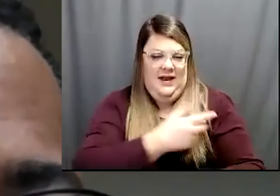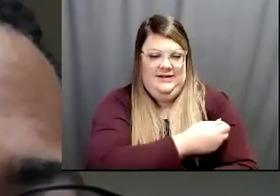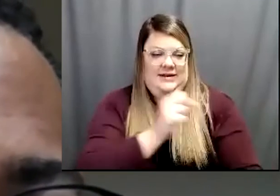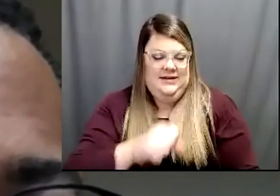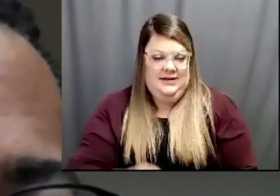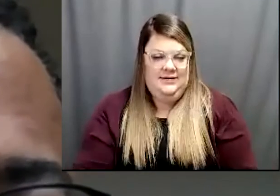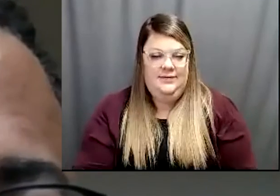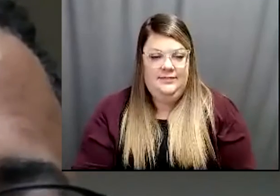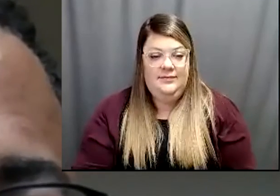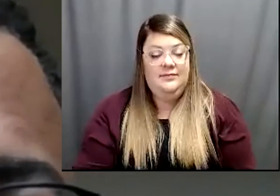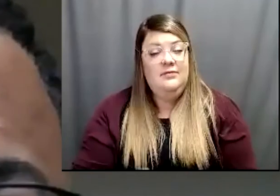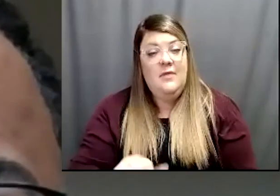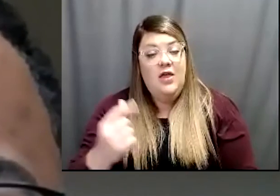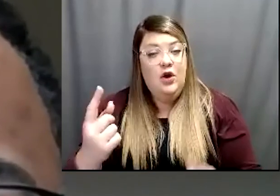Any other questions? Great questions by the way.